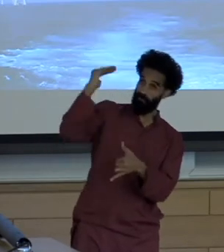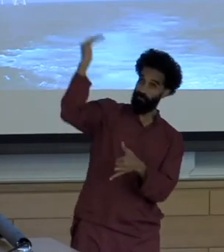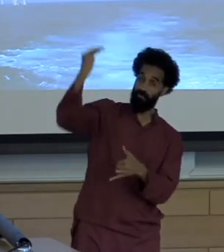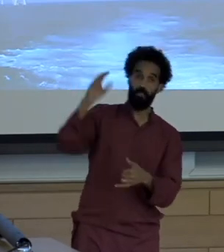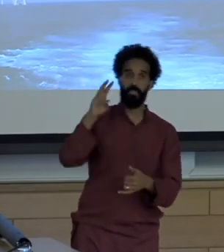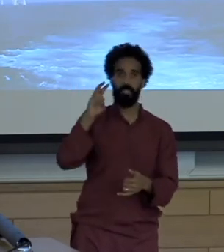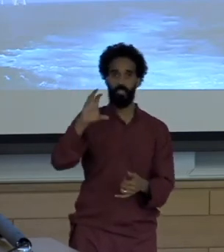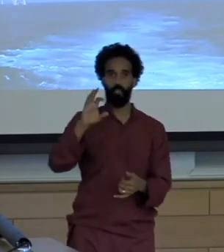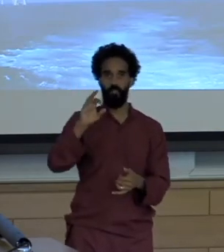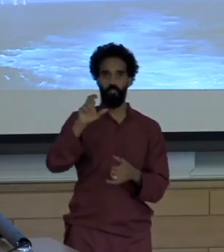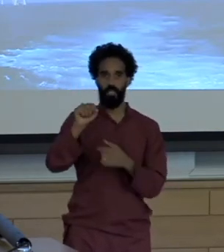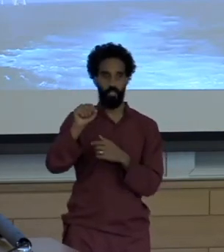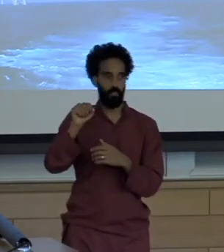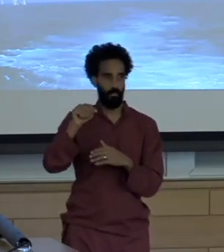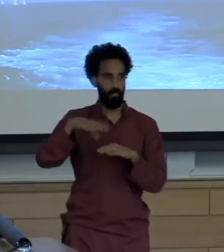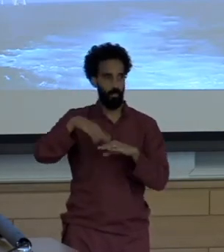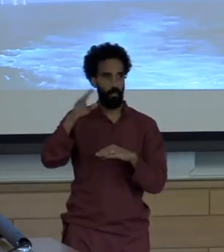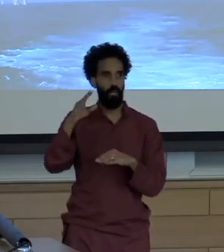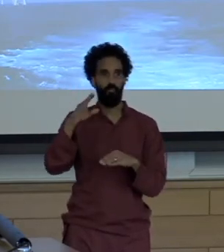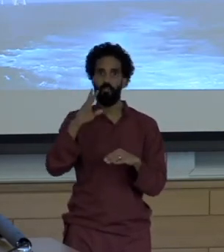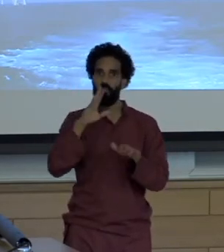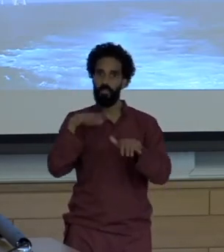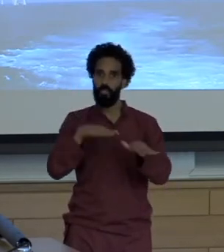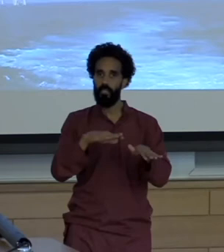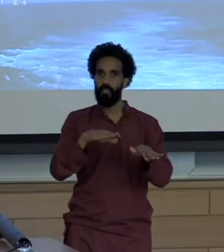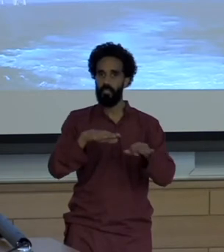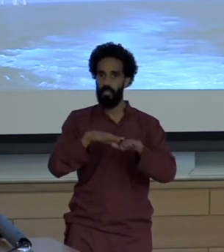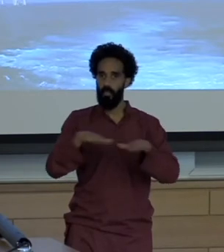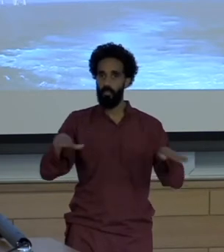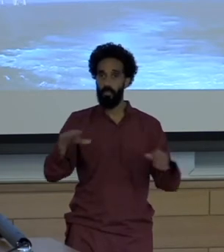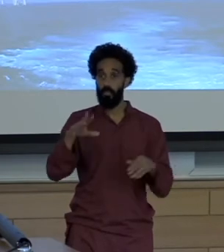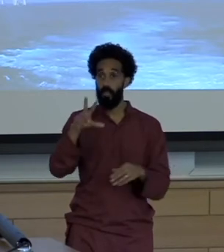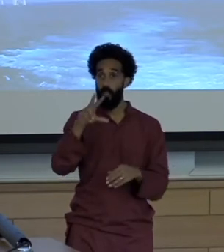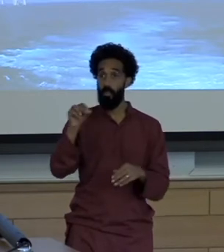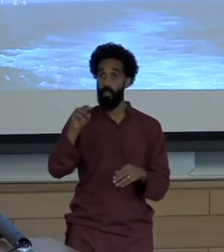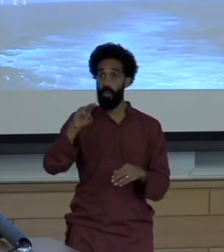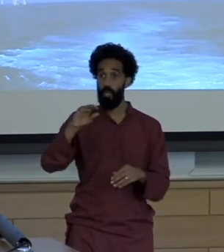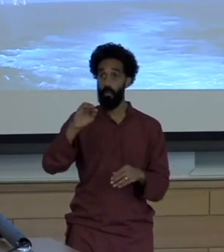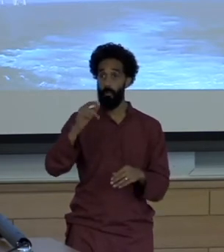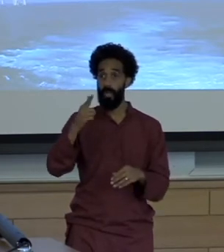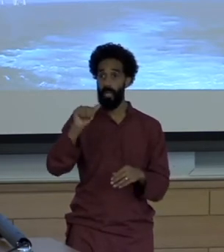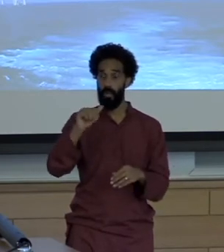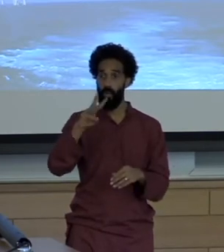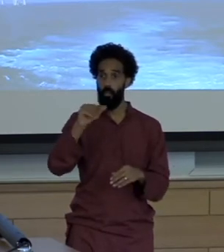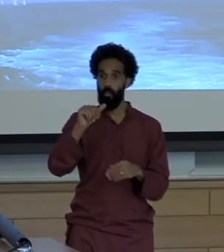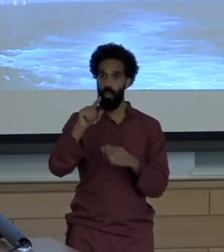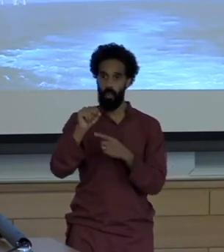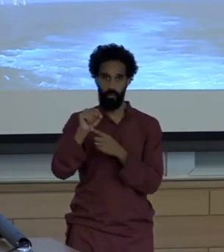They generate 30 megawatts of power, which is enough to power the four hundred and forty homes